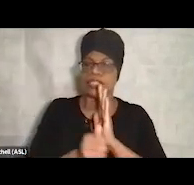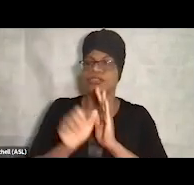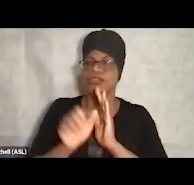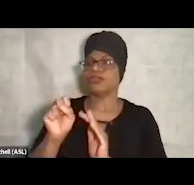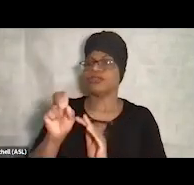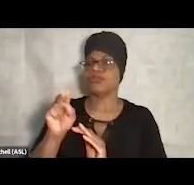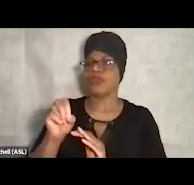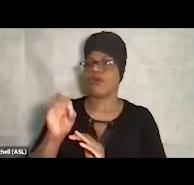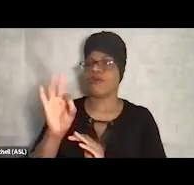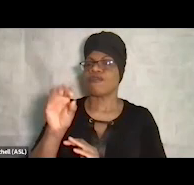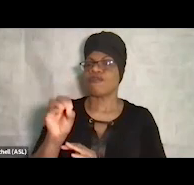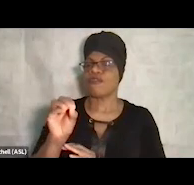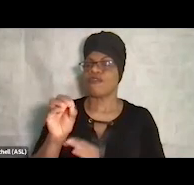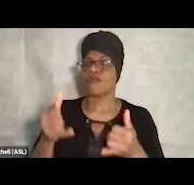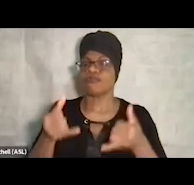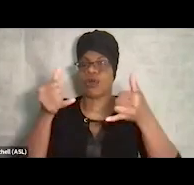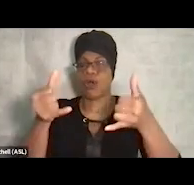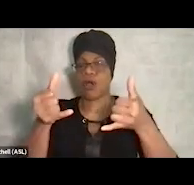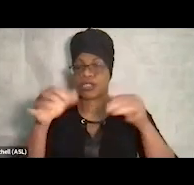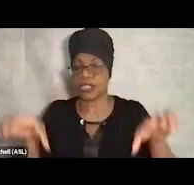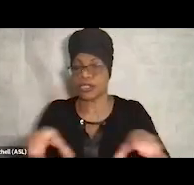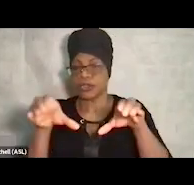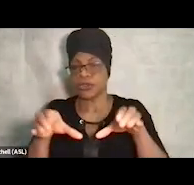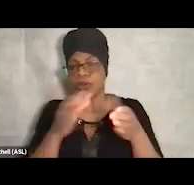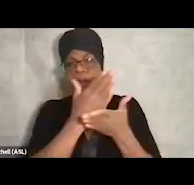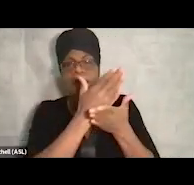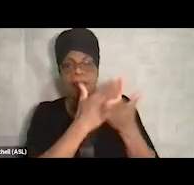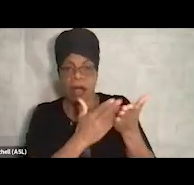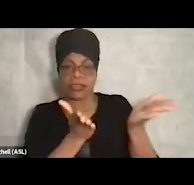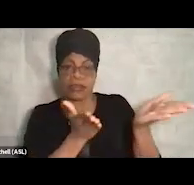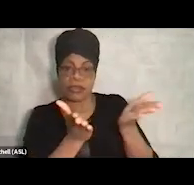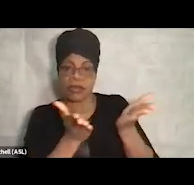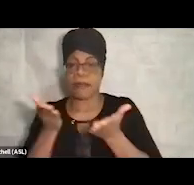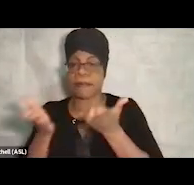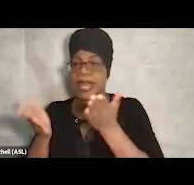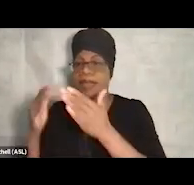that you may do pieces of service, you might be doing the housing of individuals,